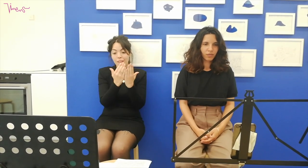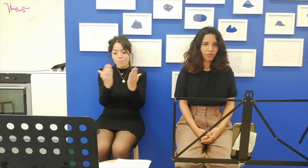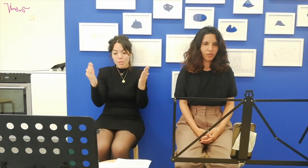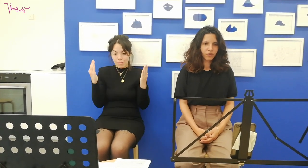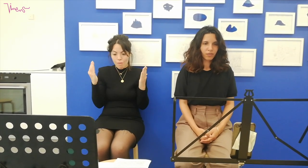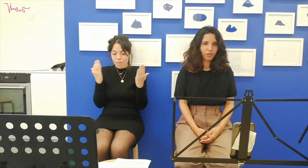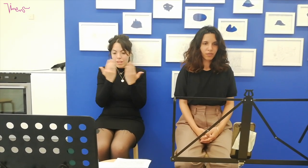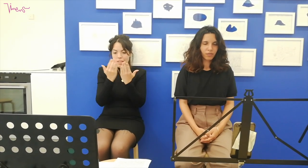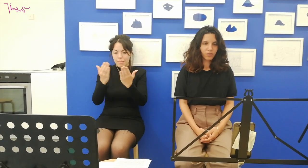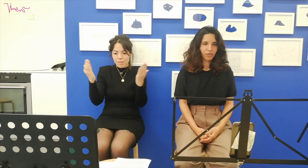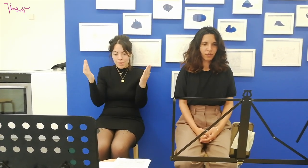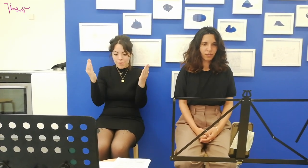"Not only human. Not human at all."